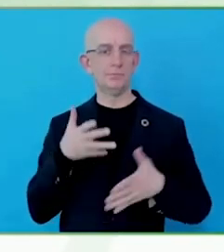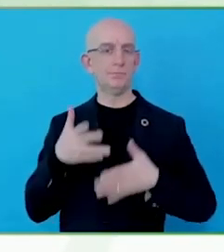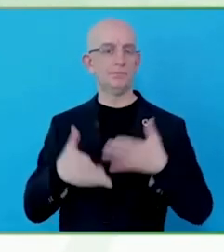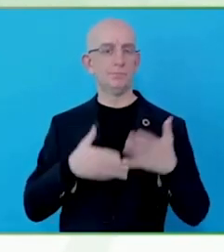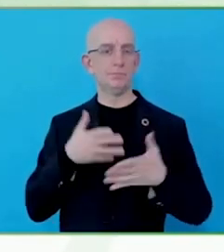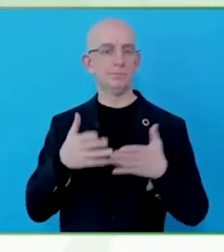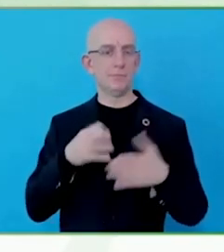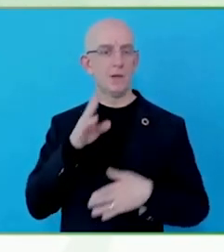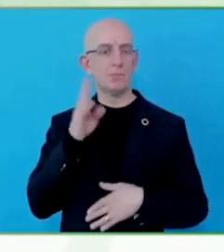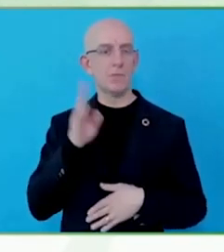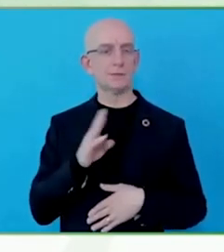community.